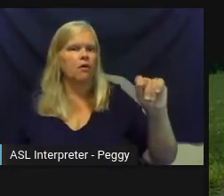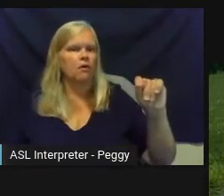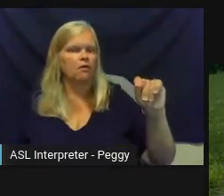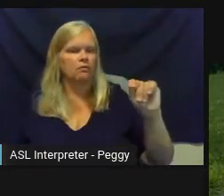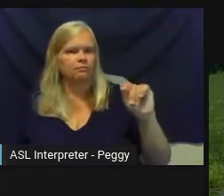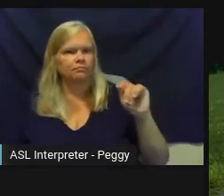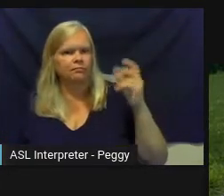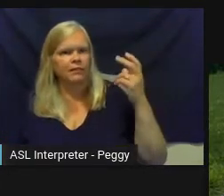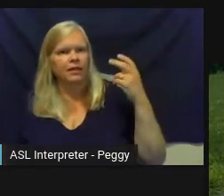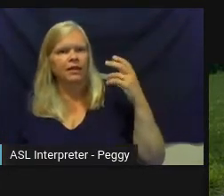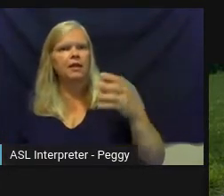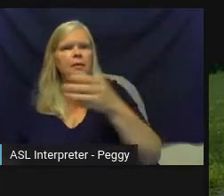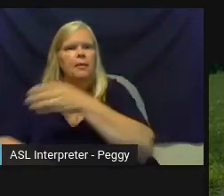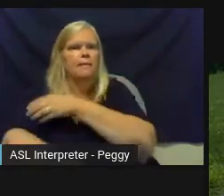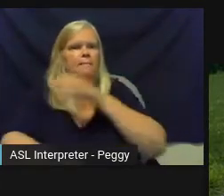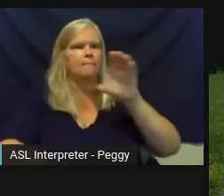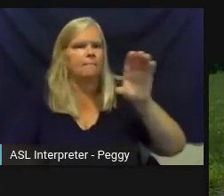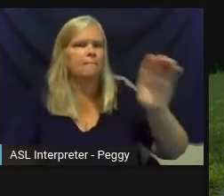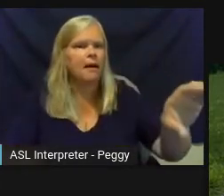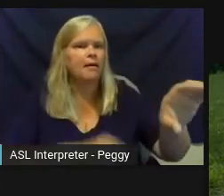always have to be known from the beginning.